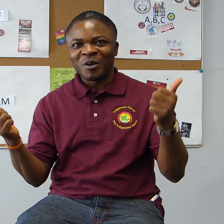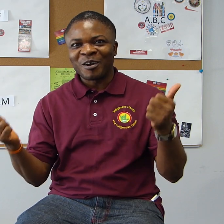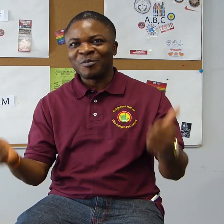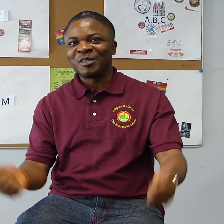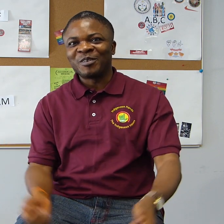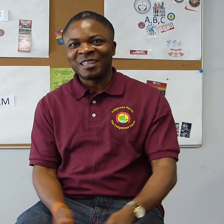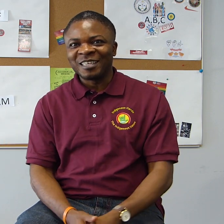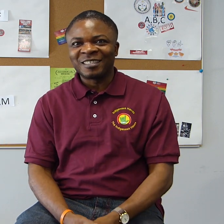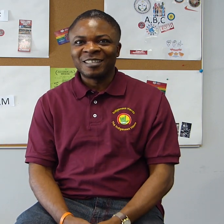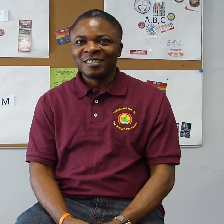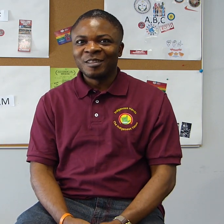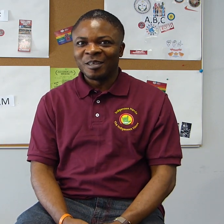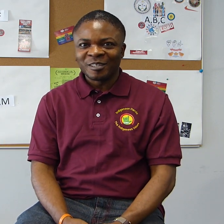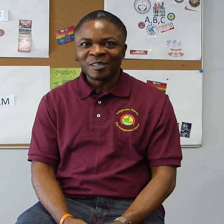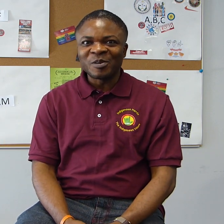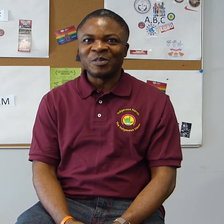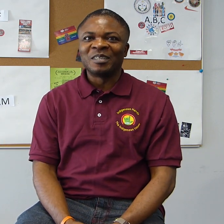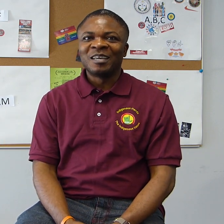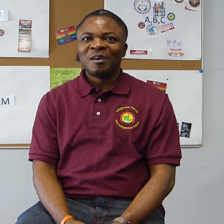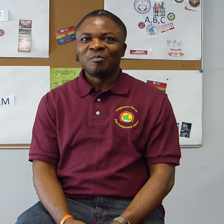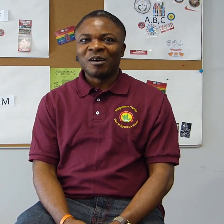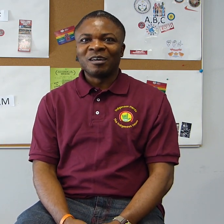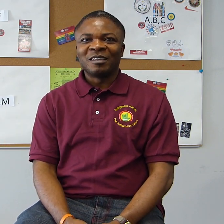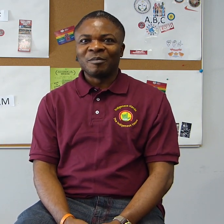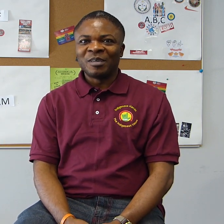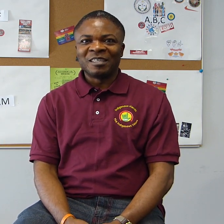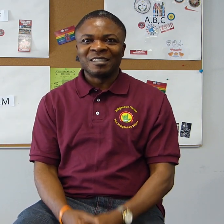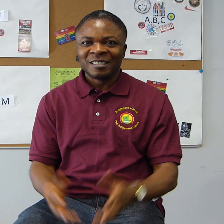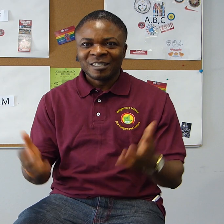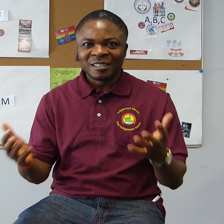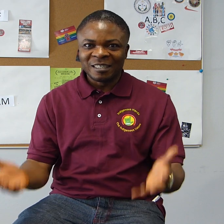are going to be doing this this soon, but I mean,